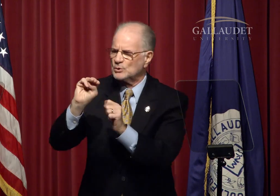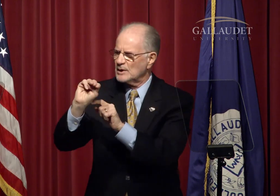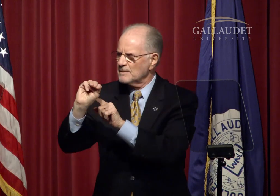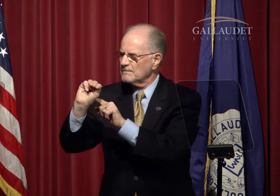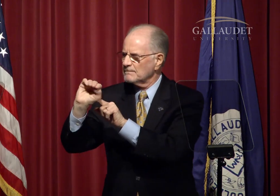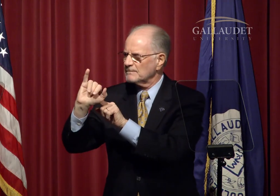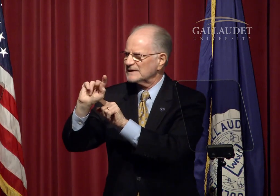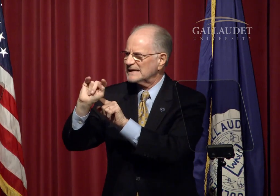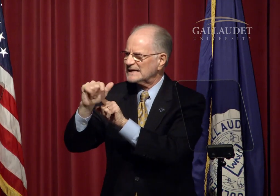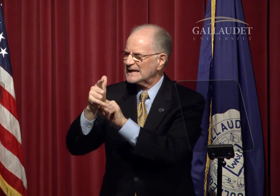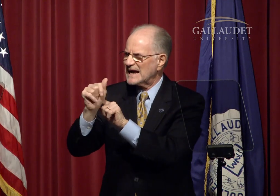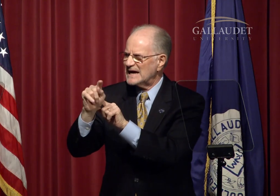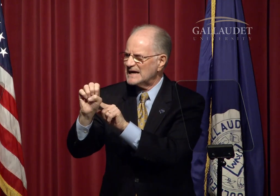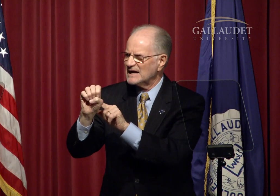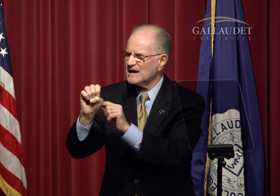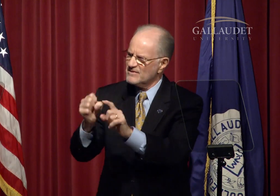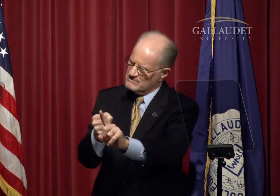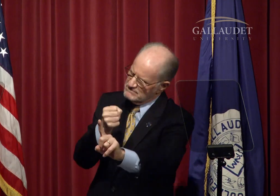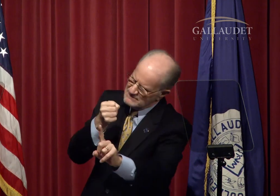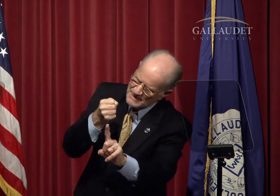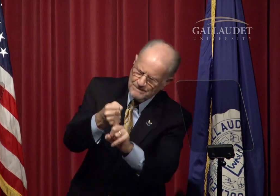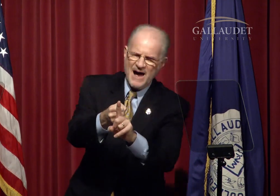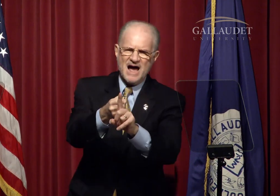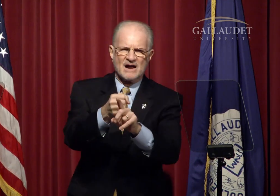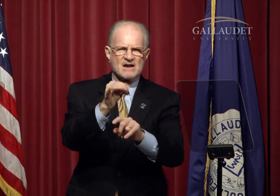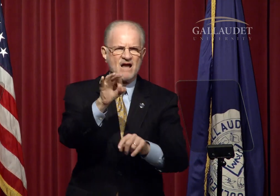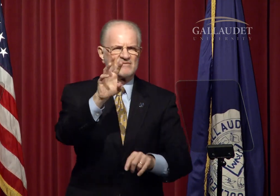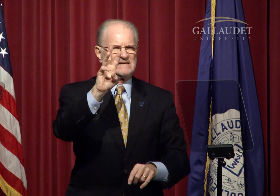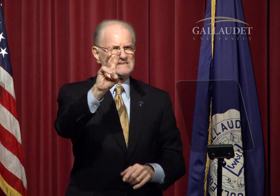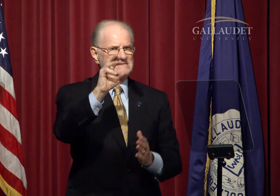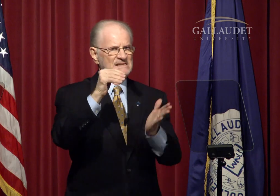was to mitigate the impact